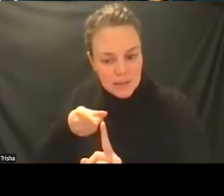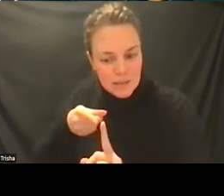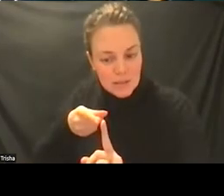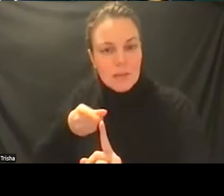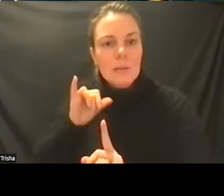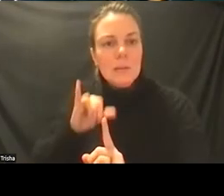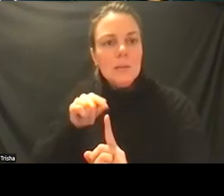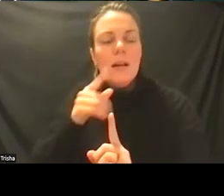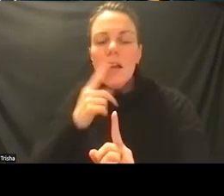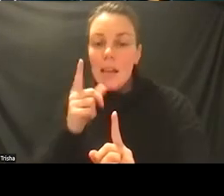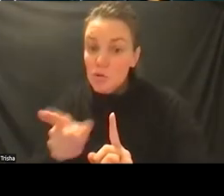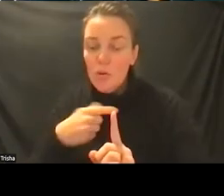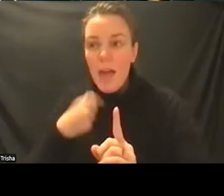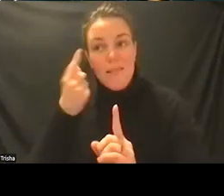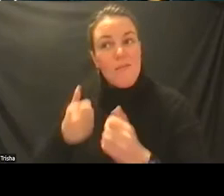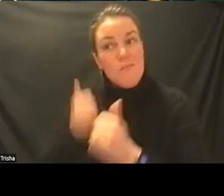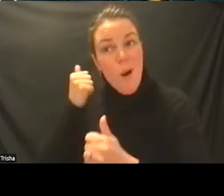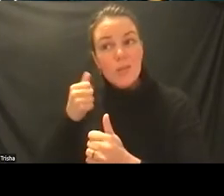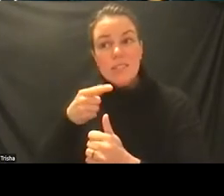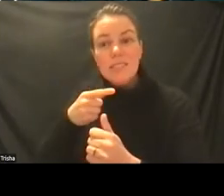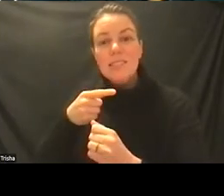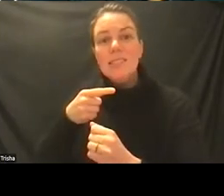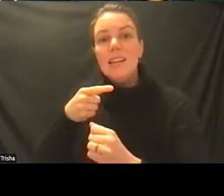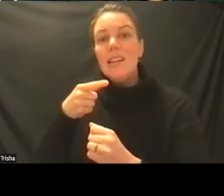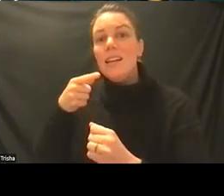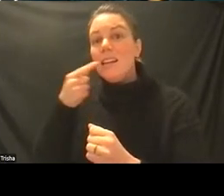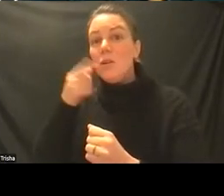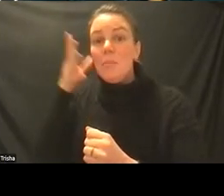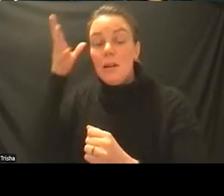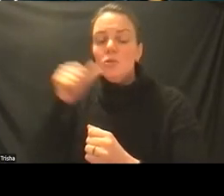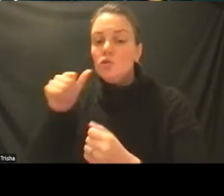that the vast majority of hearing patients don't learn sign language or don't learn it well enough